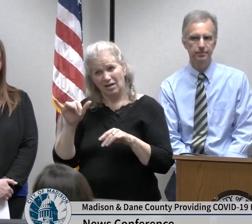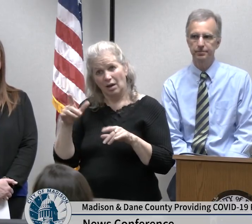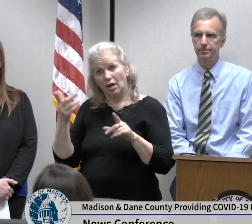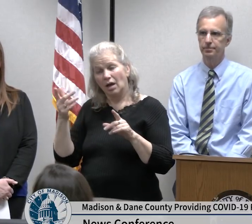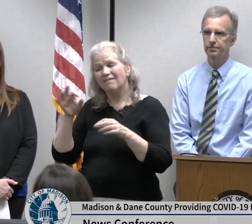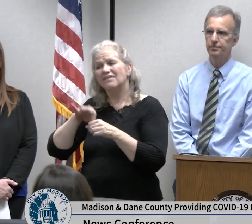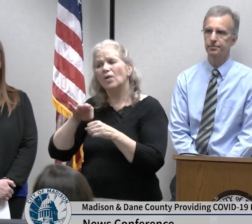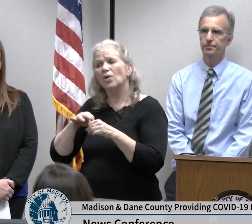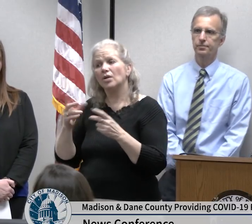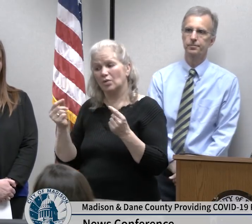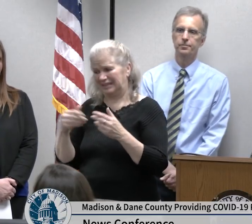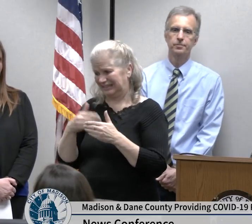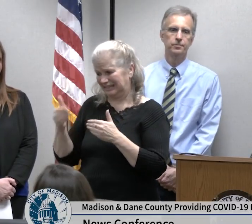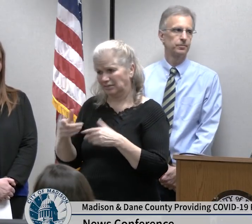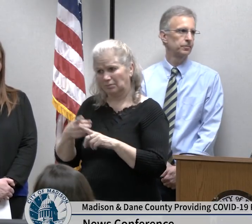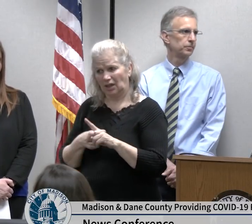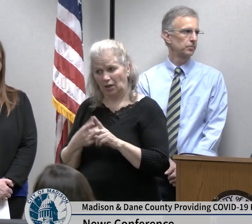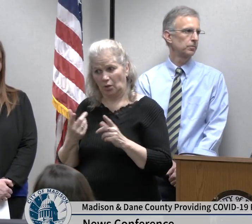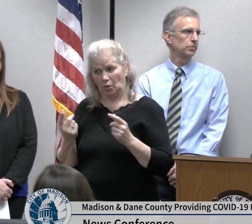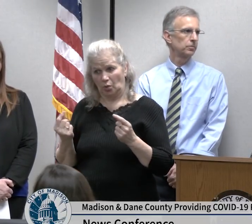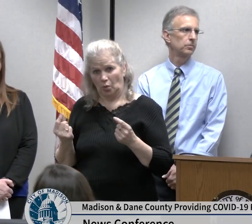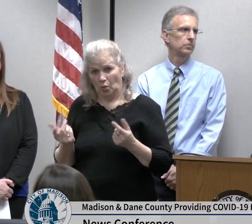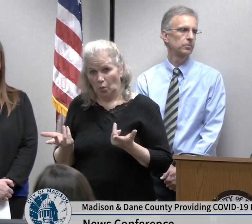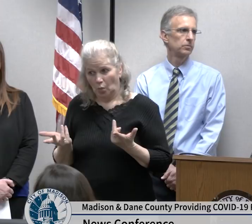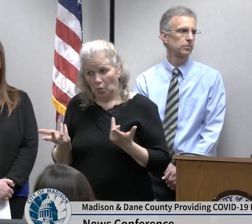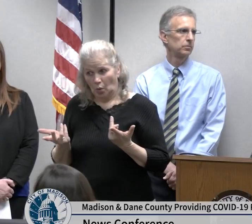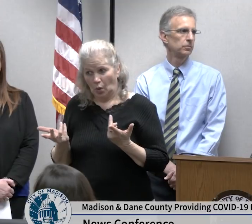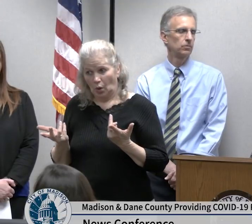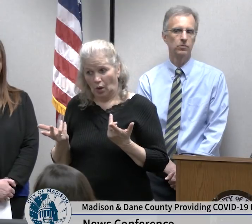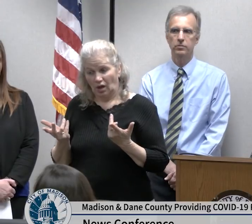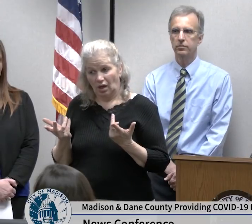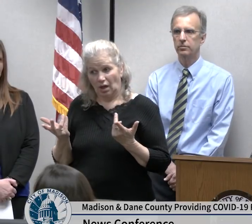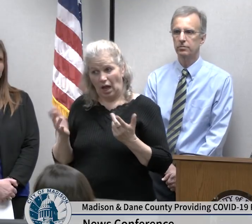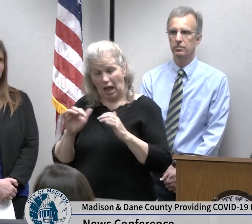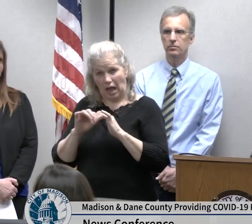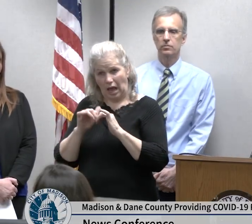health experts speak to whether it is advisable at this point for those